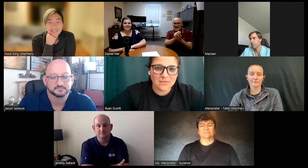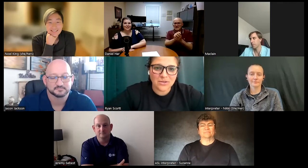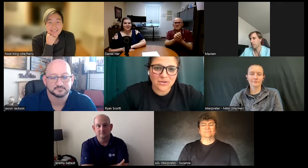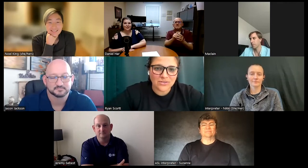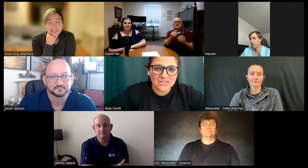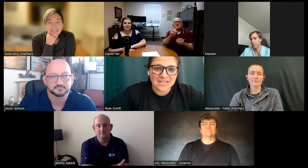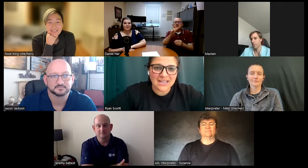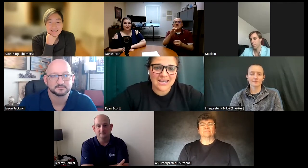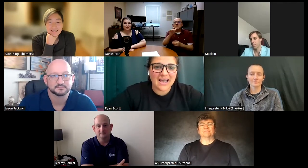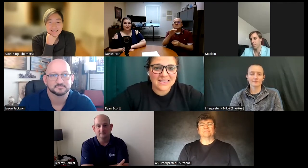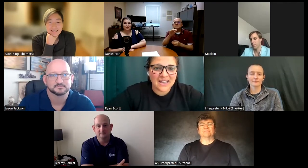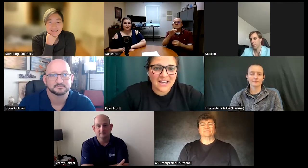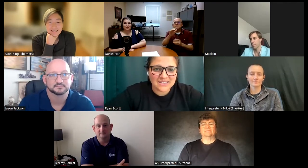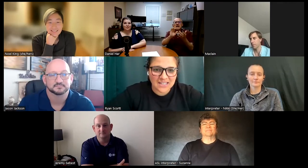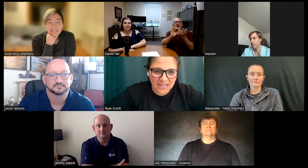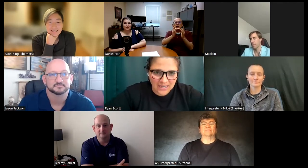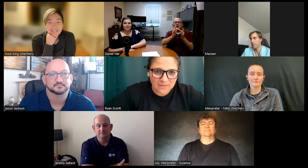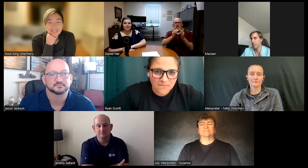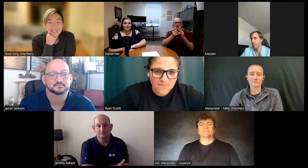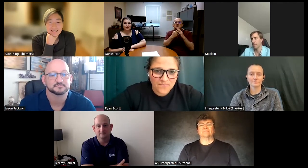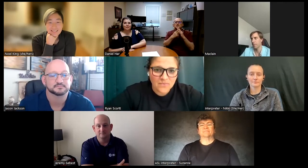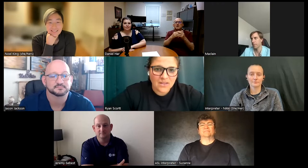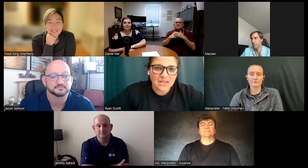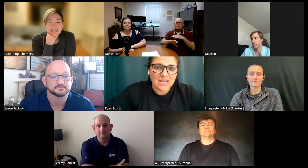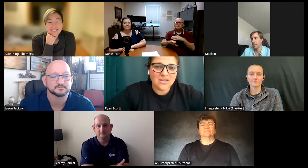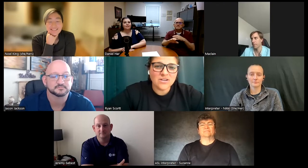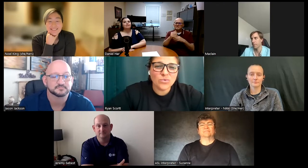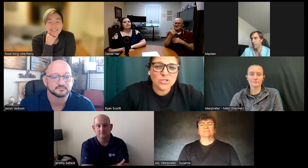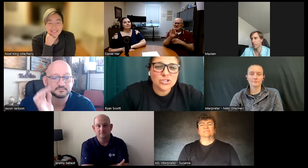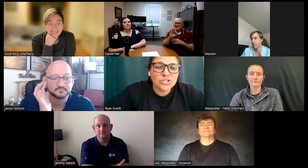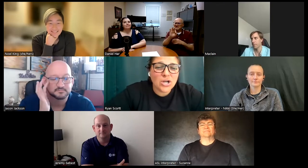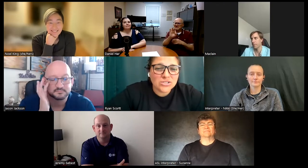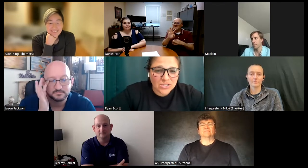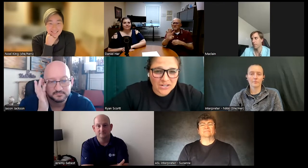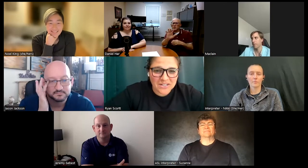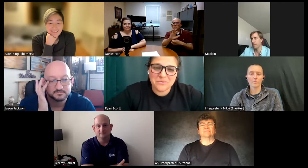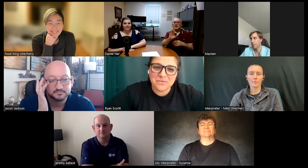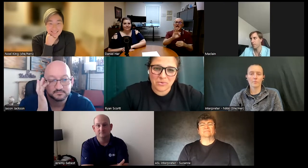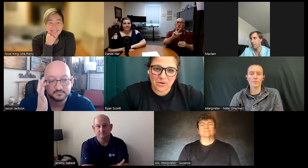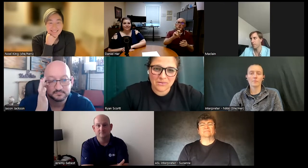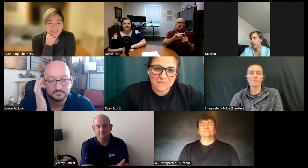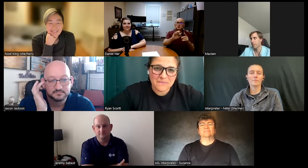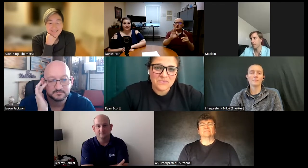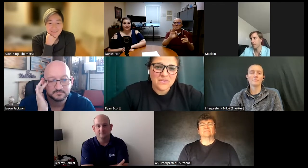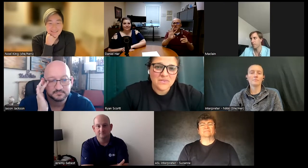the computer looks like and at that time internet was just starting to be born